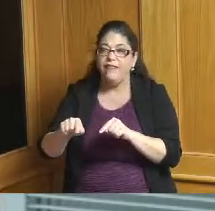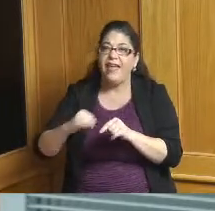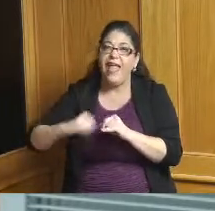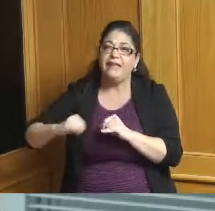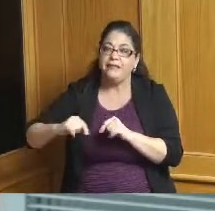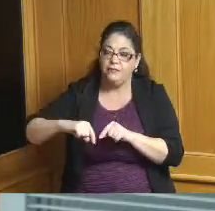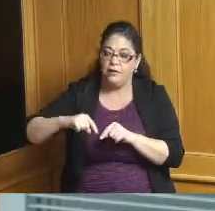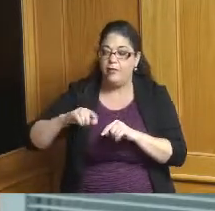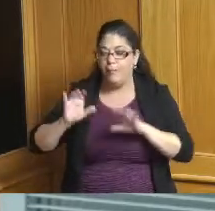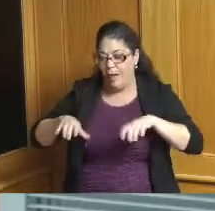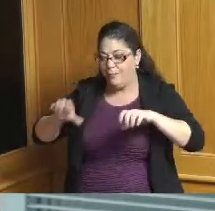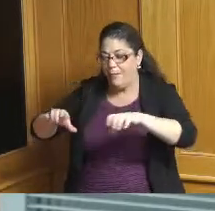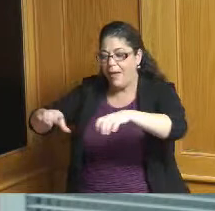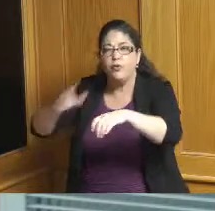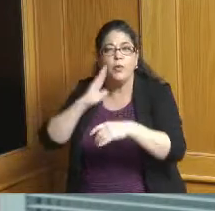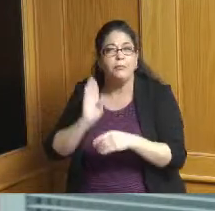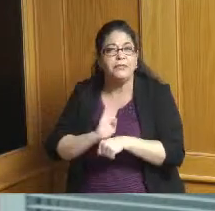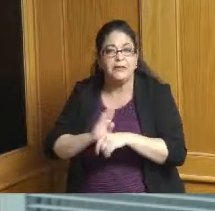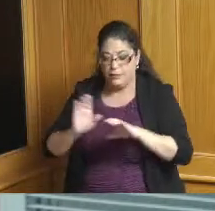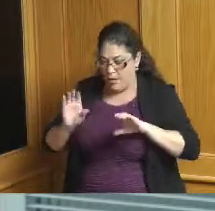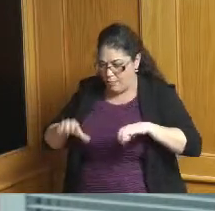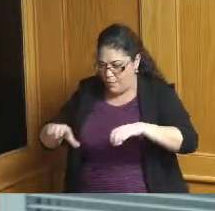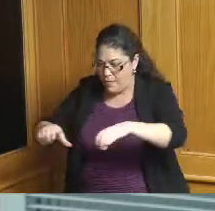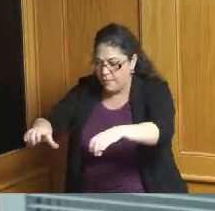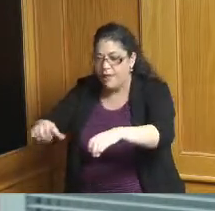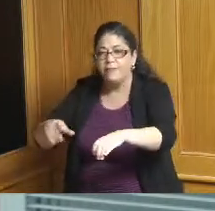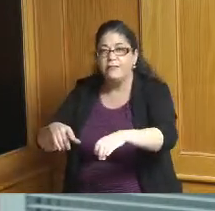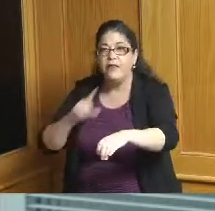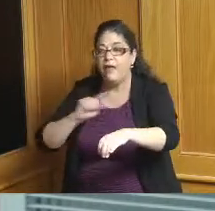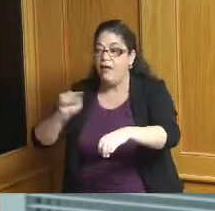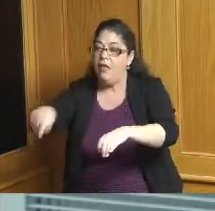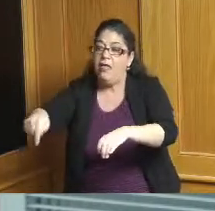and one of the things that we've talked about one of the reasons I like this project so much